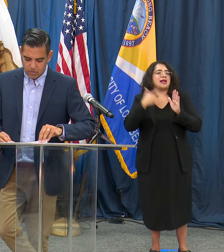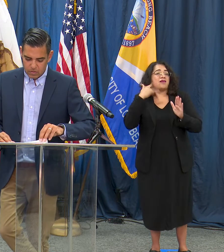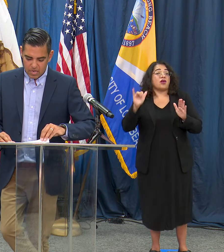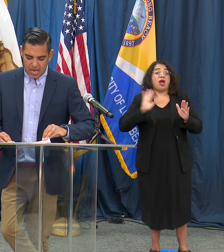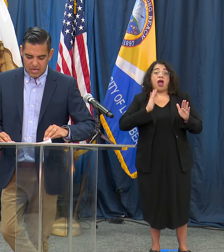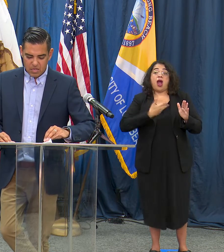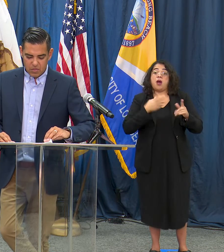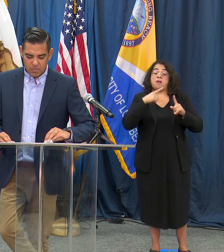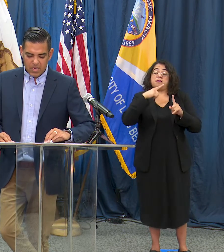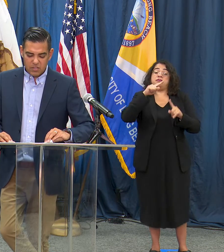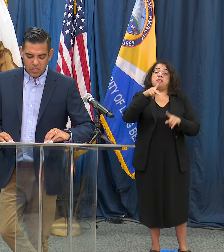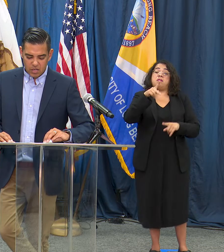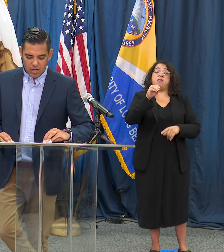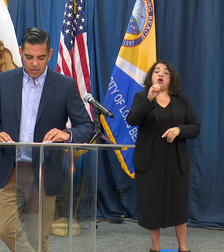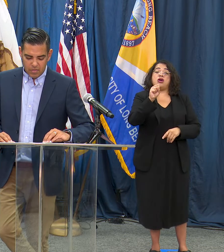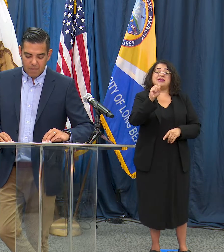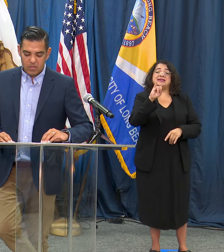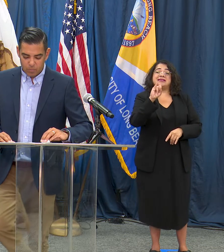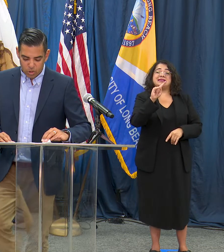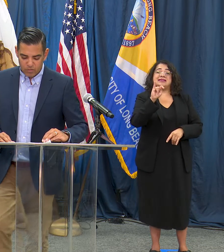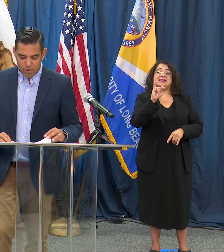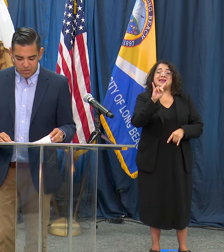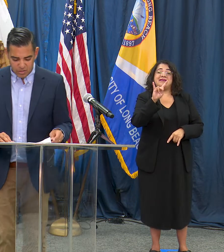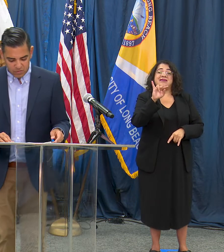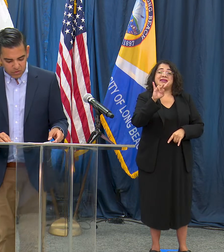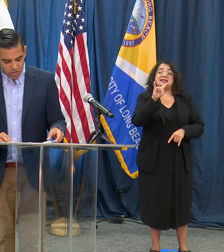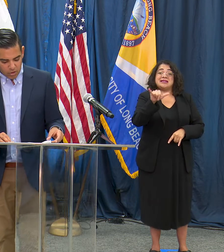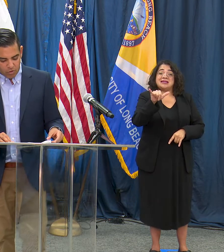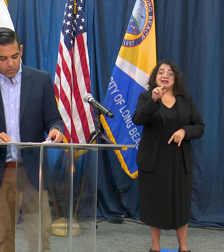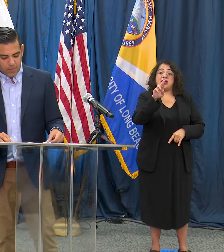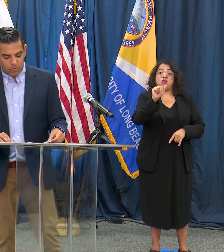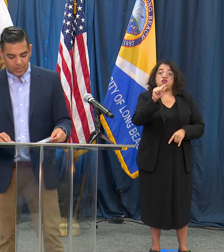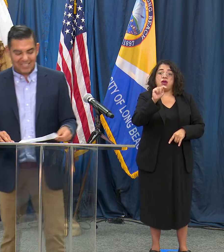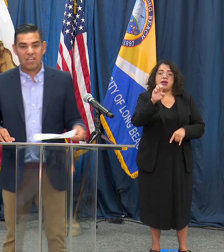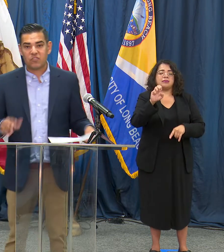that means a portion of positives on all the people being tested